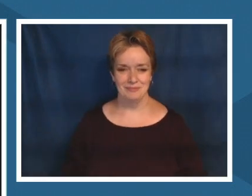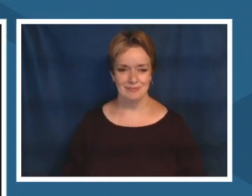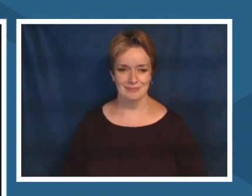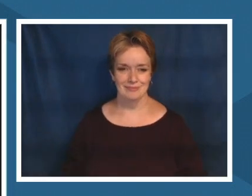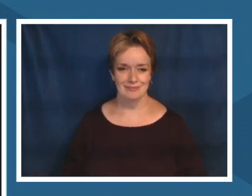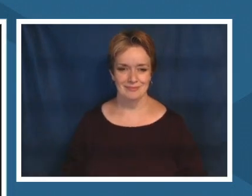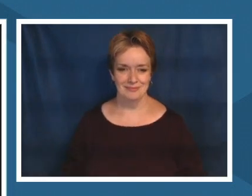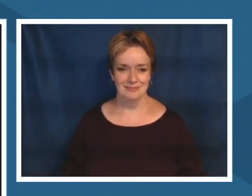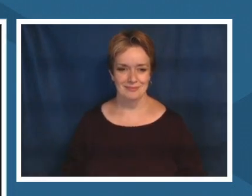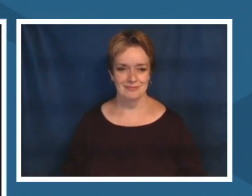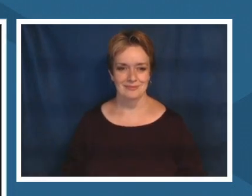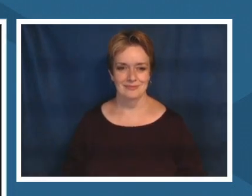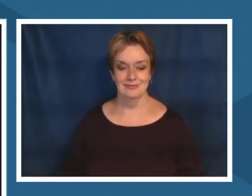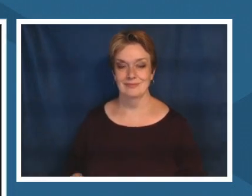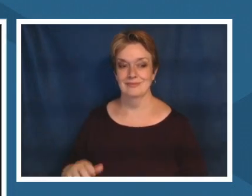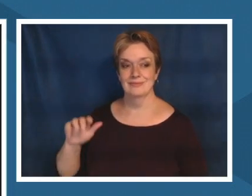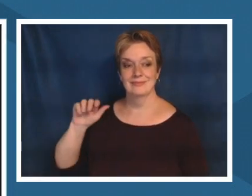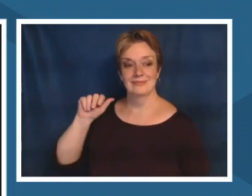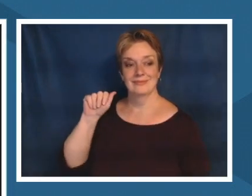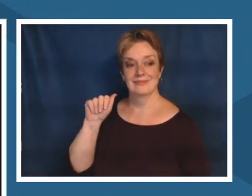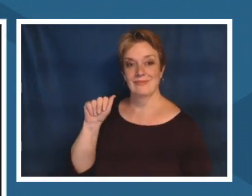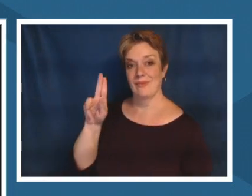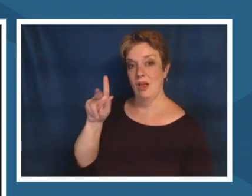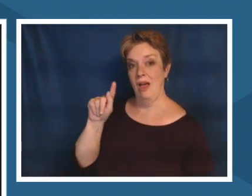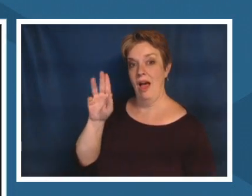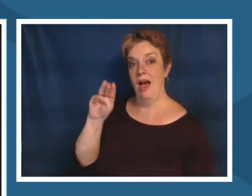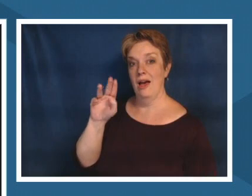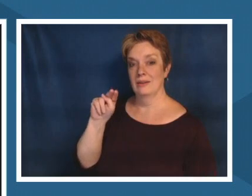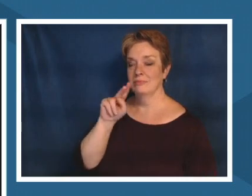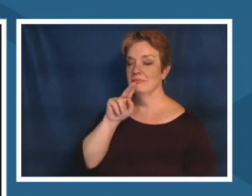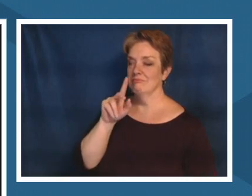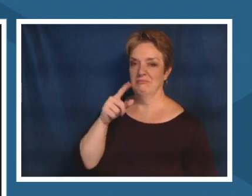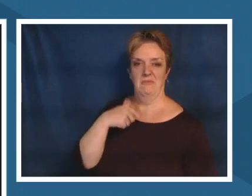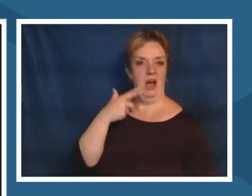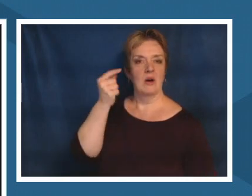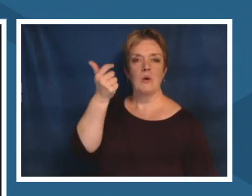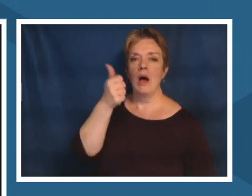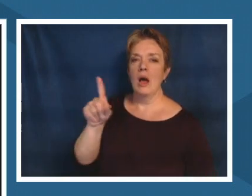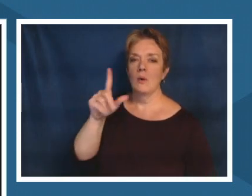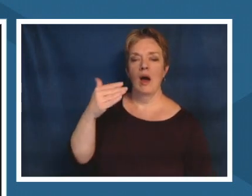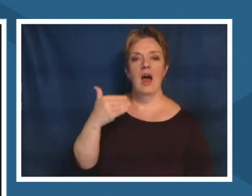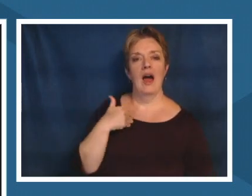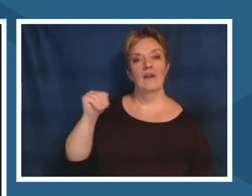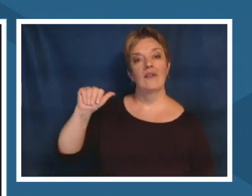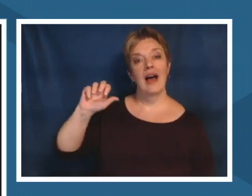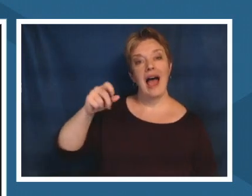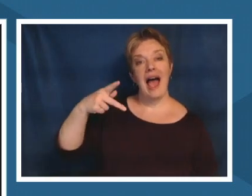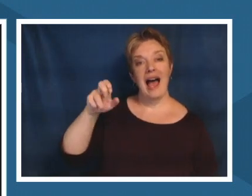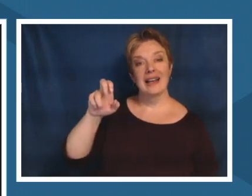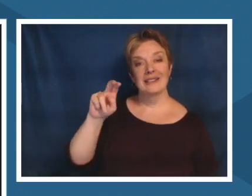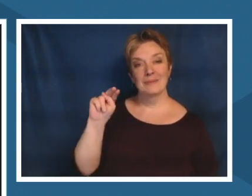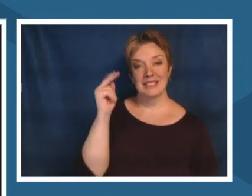um anywhere that there is an aspen grove where i can sit and listen